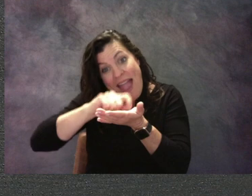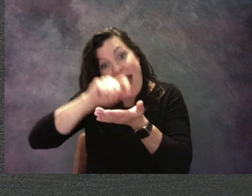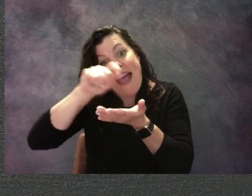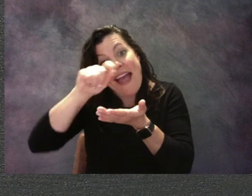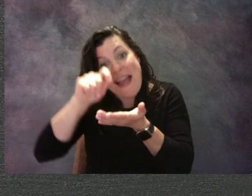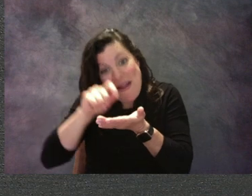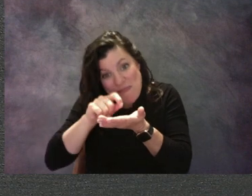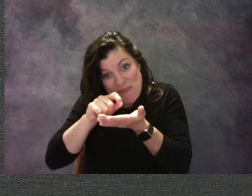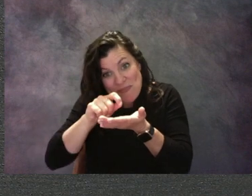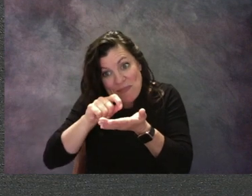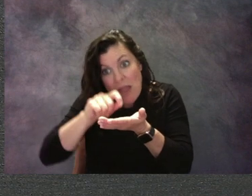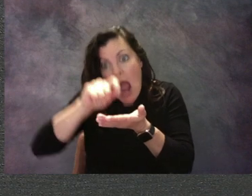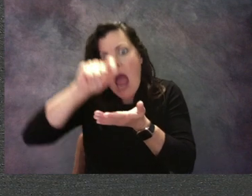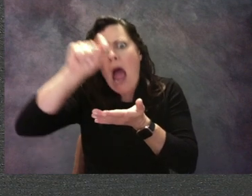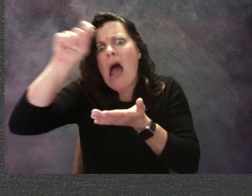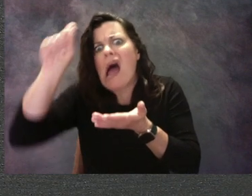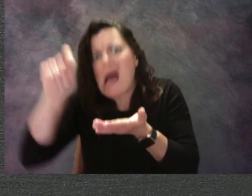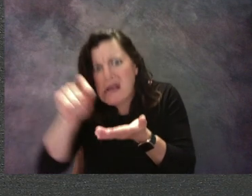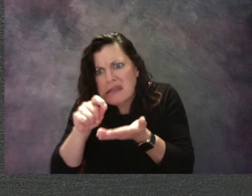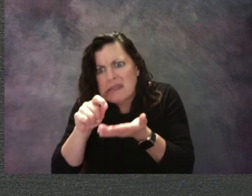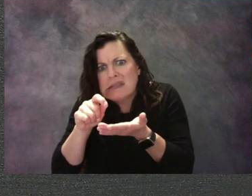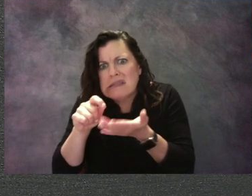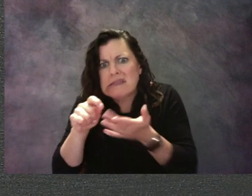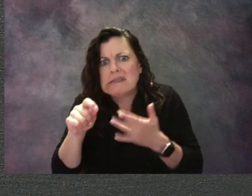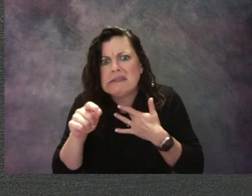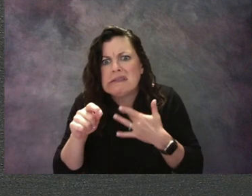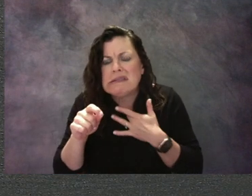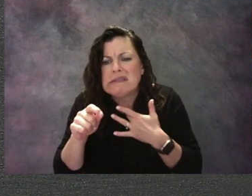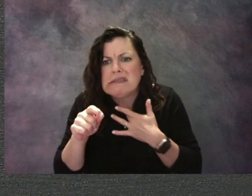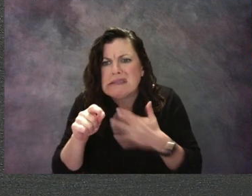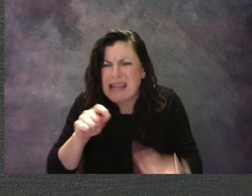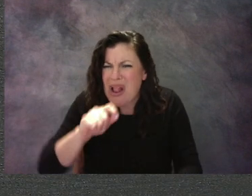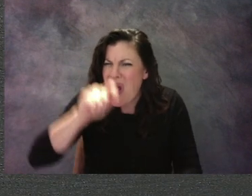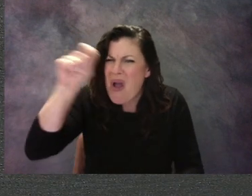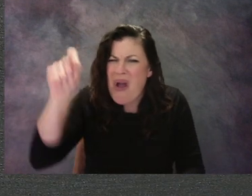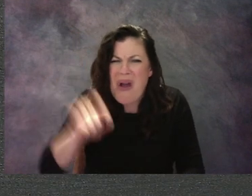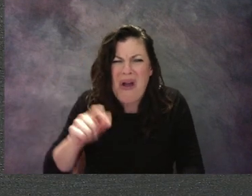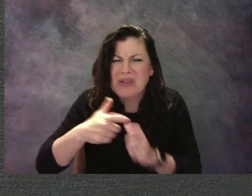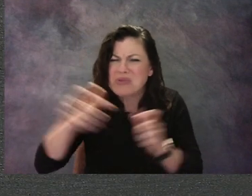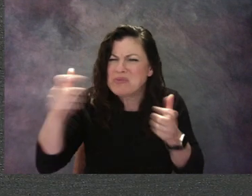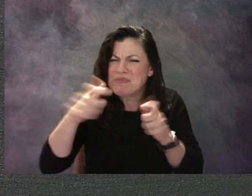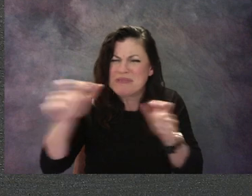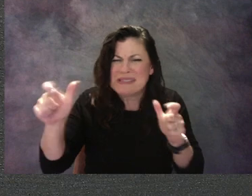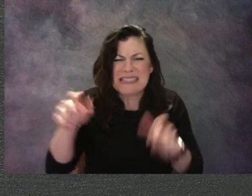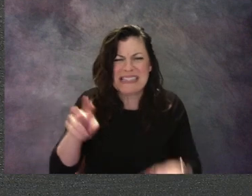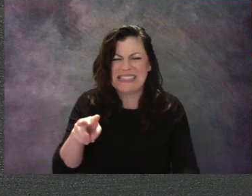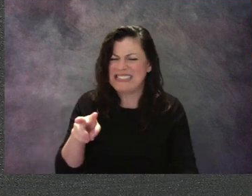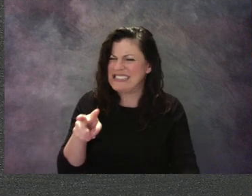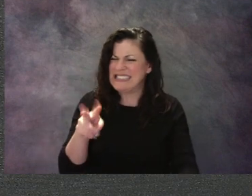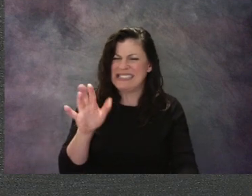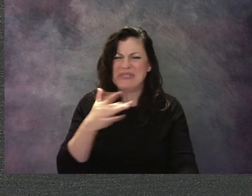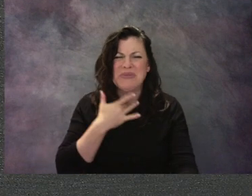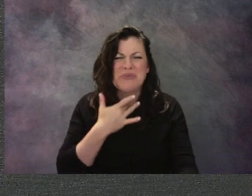but the second petal was bigger than the first one. Uh oh. What do you think she will do?